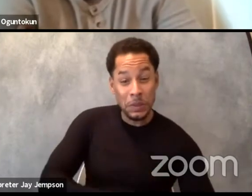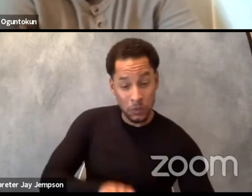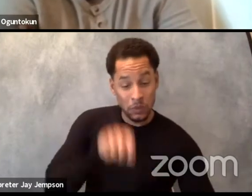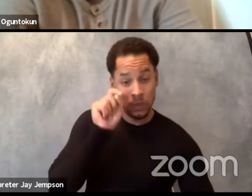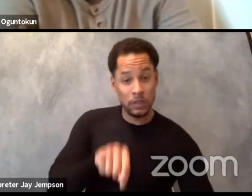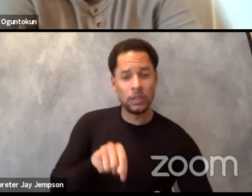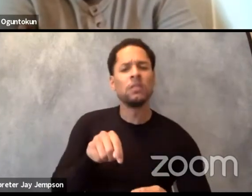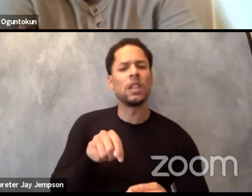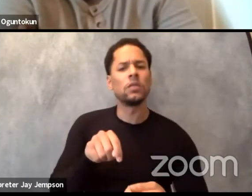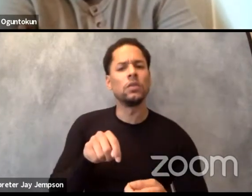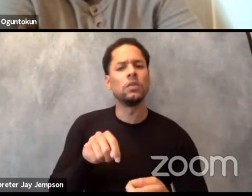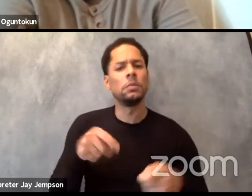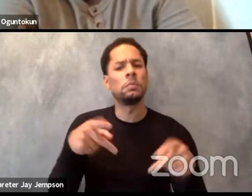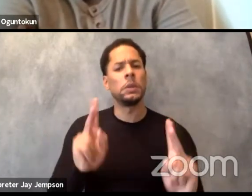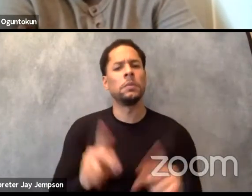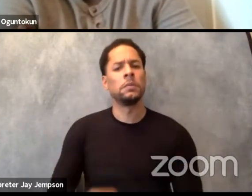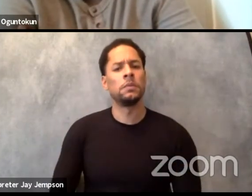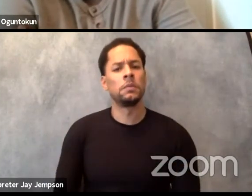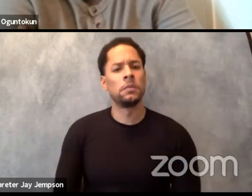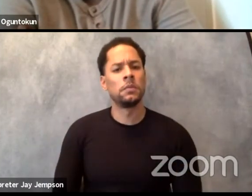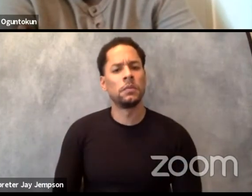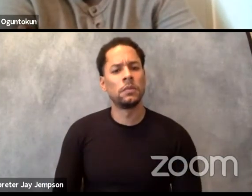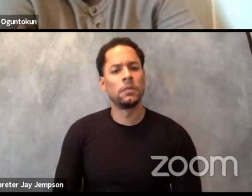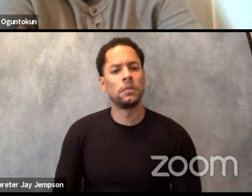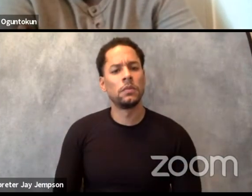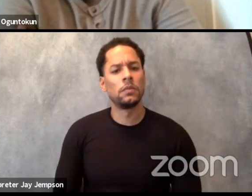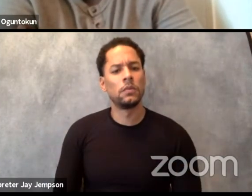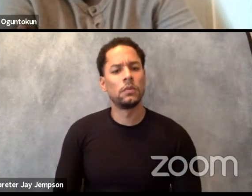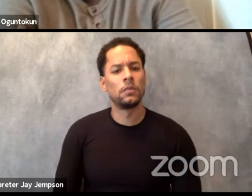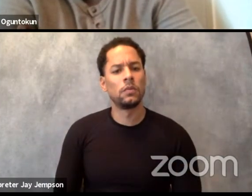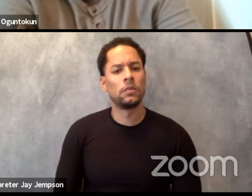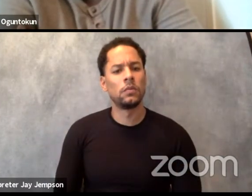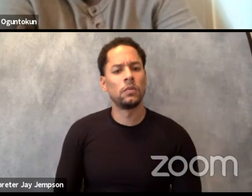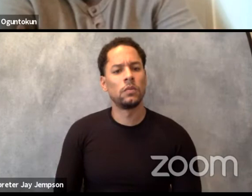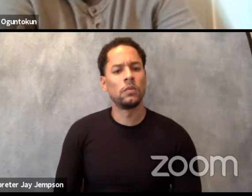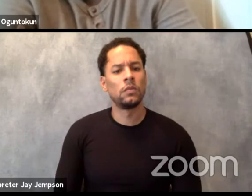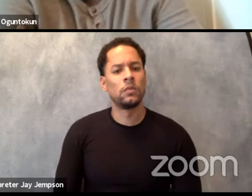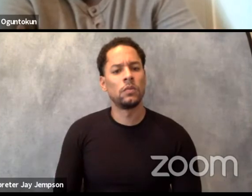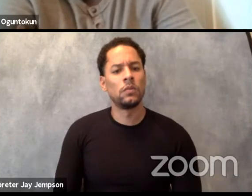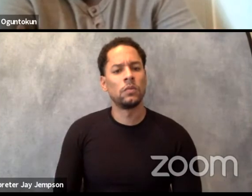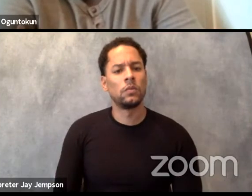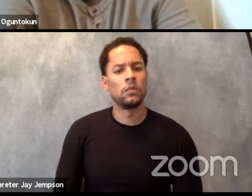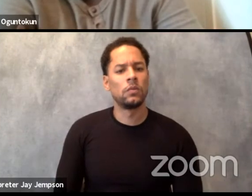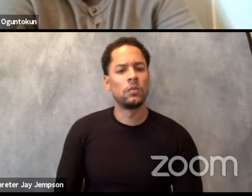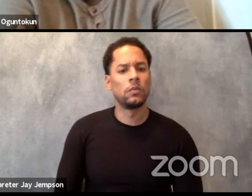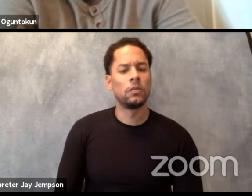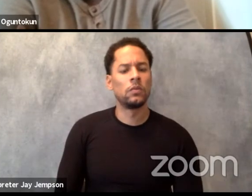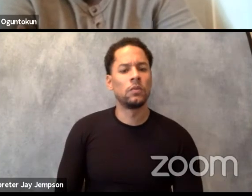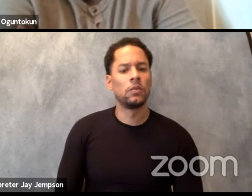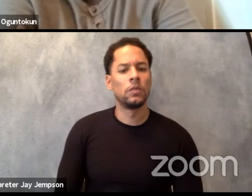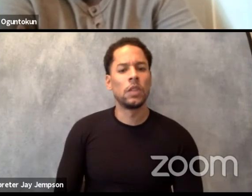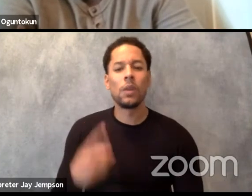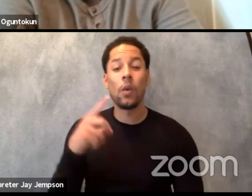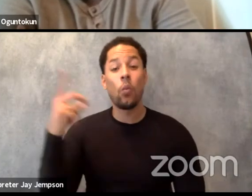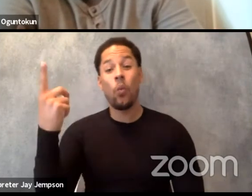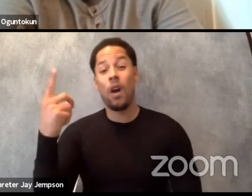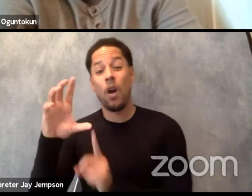And I think that the more that we think that people's culture is less than the other or the more we think that their language does not